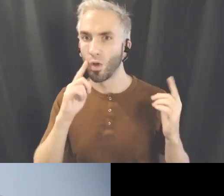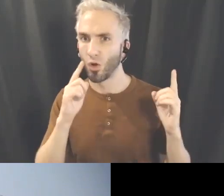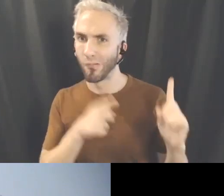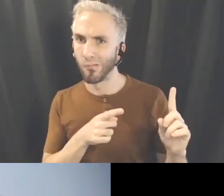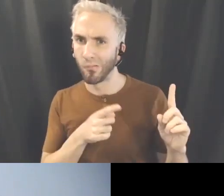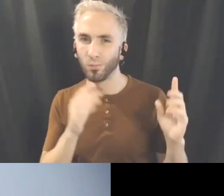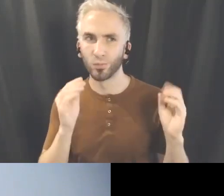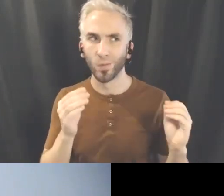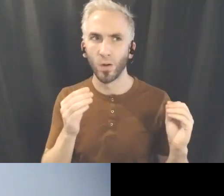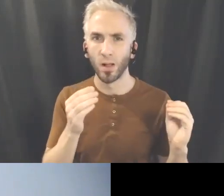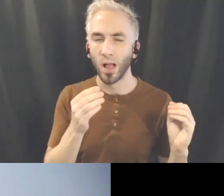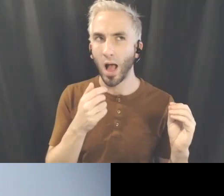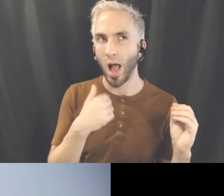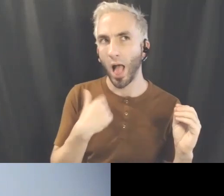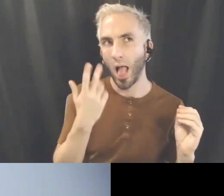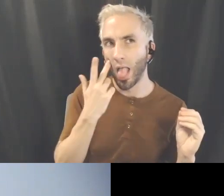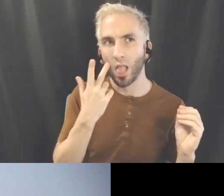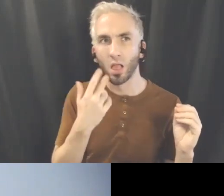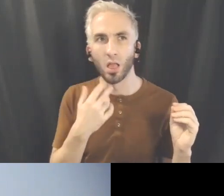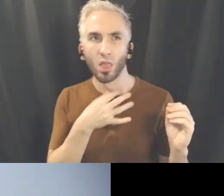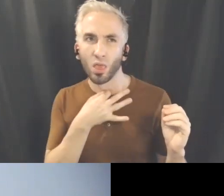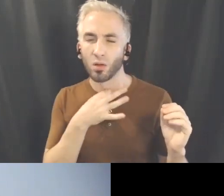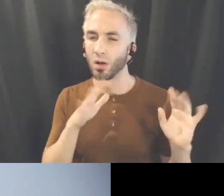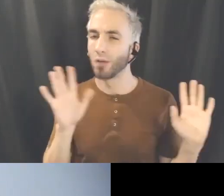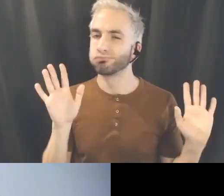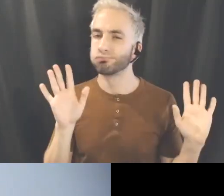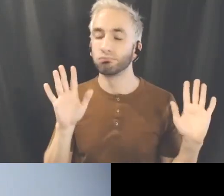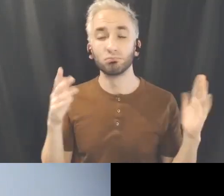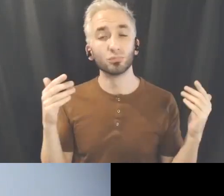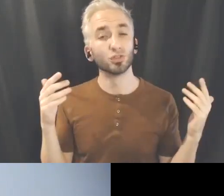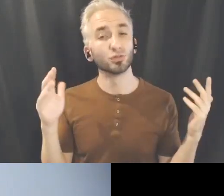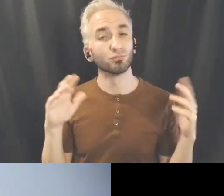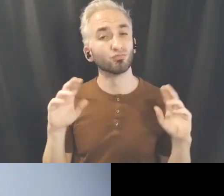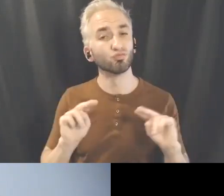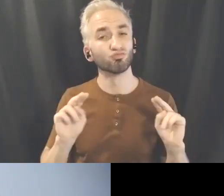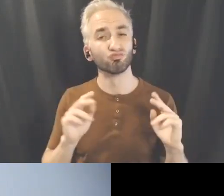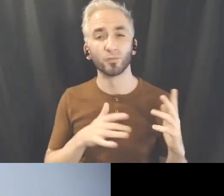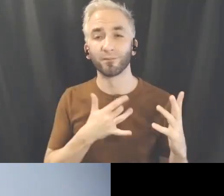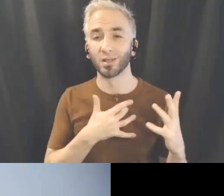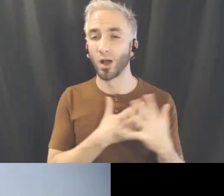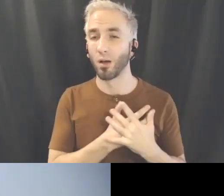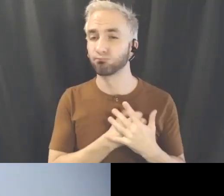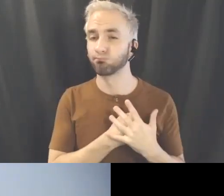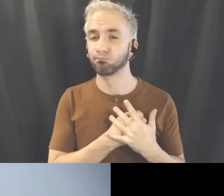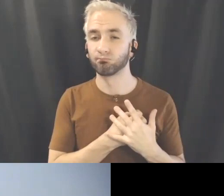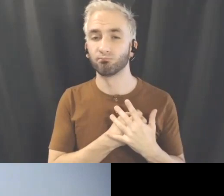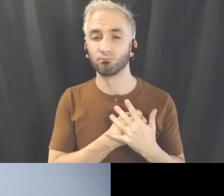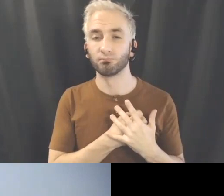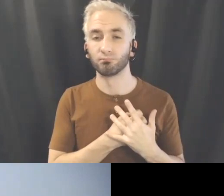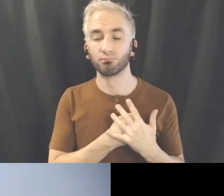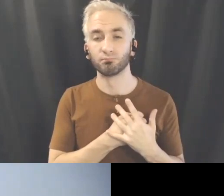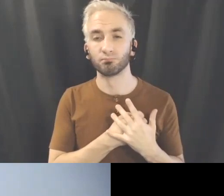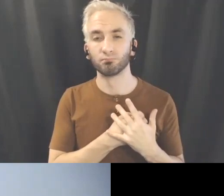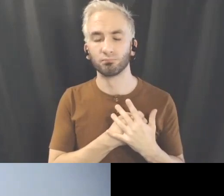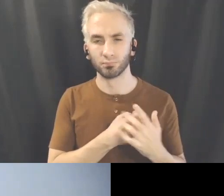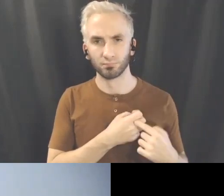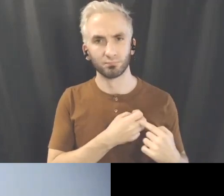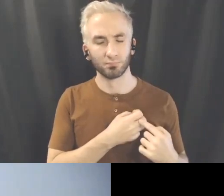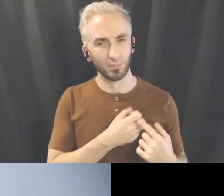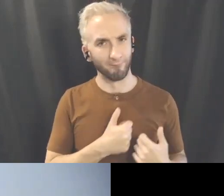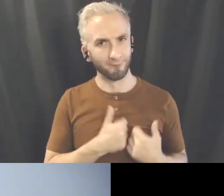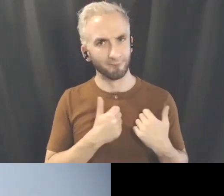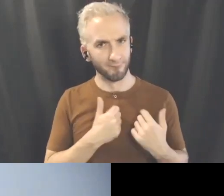with no intention, no desire, to simply feel the heart beating keeping us alive as human.